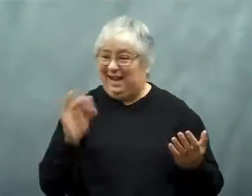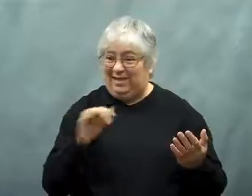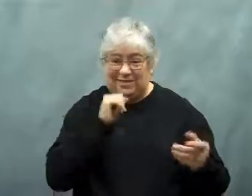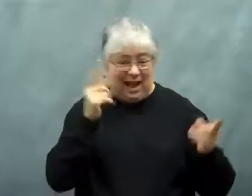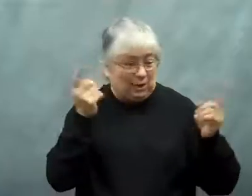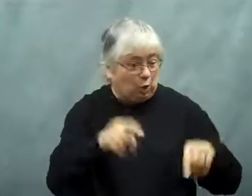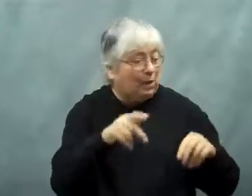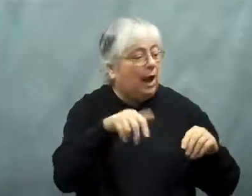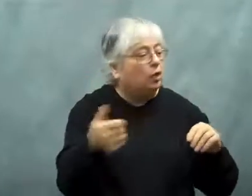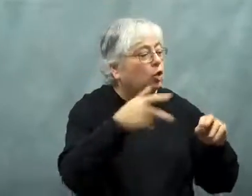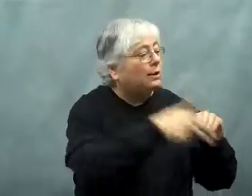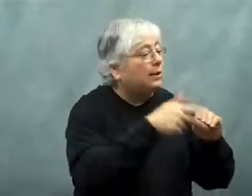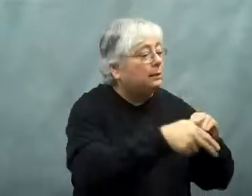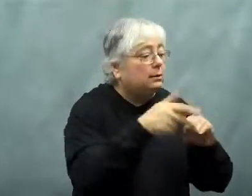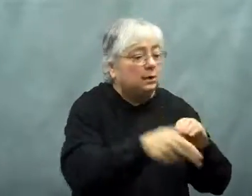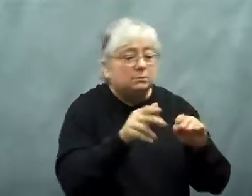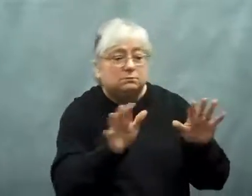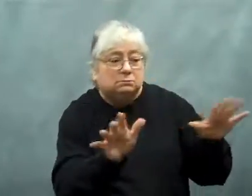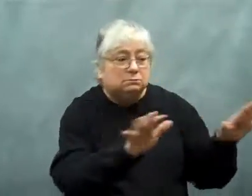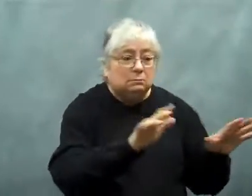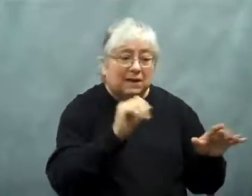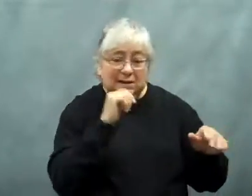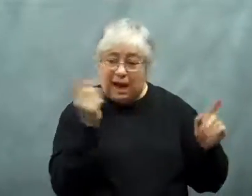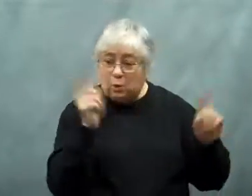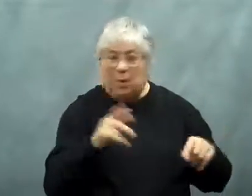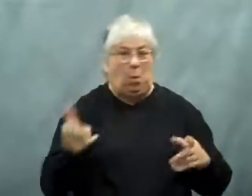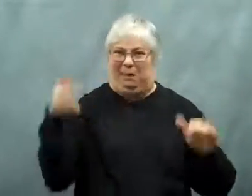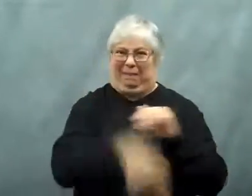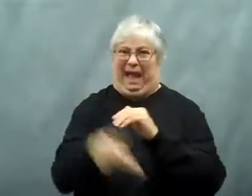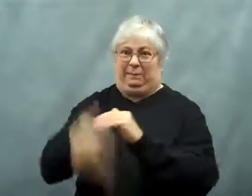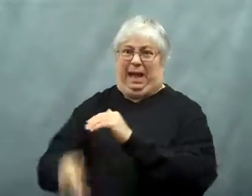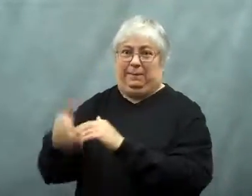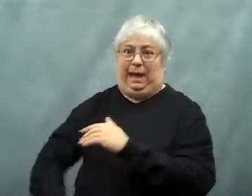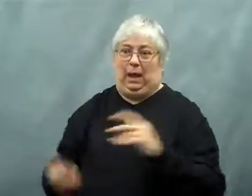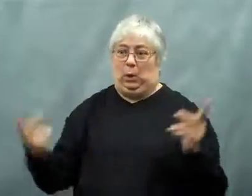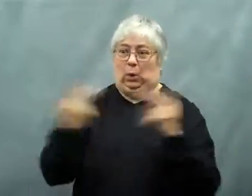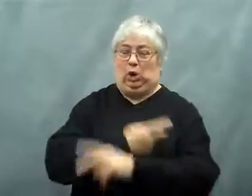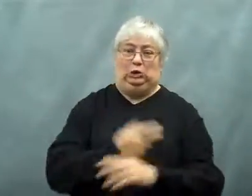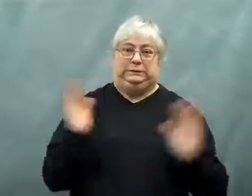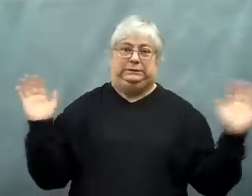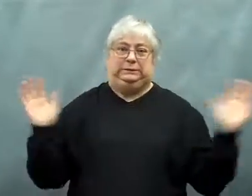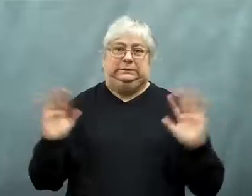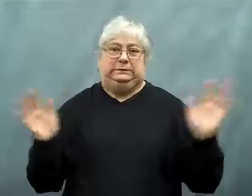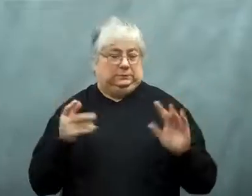If they don't agree on some cuts, then major, drastic cuts will go into effect.